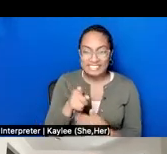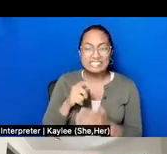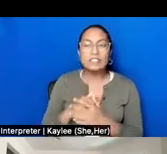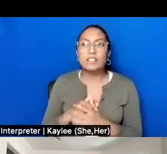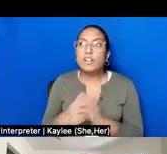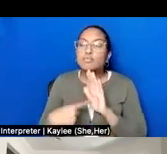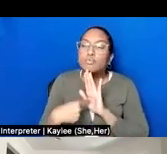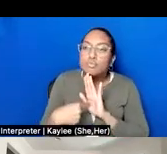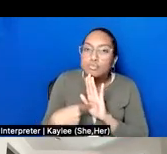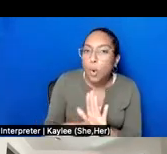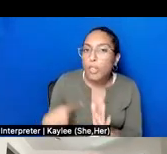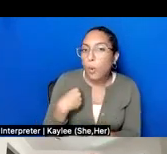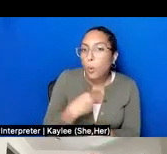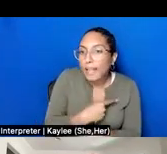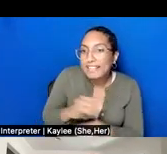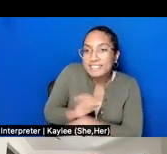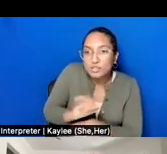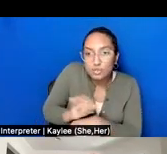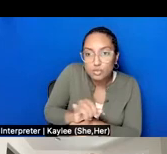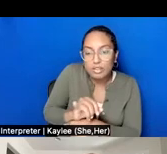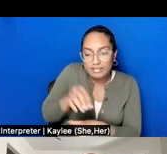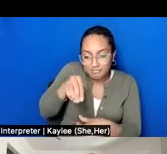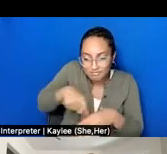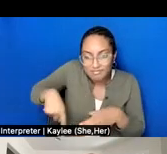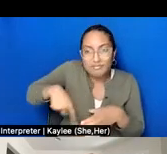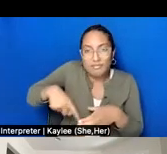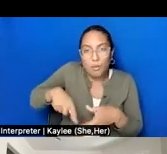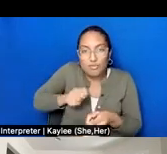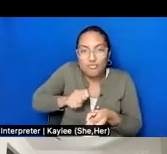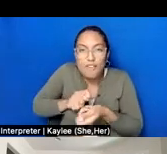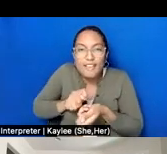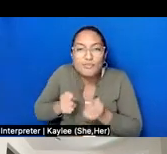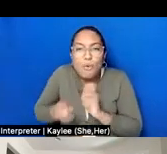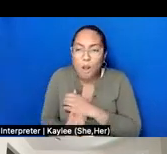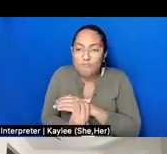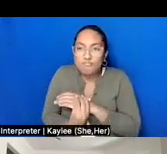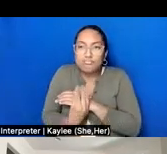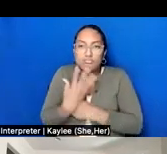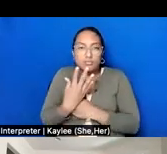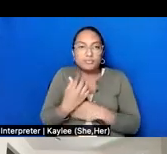an institution were being transformed by the work that we were doing. And we issued this statement